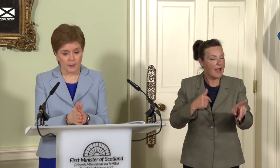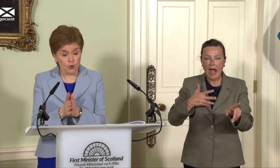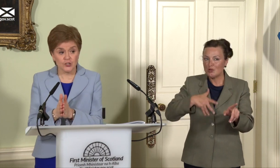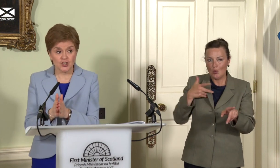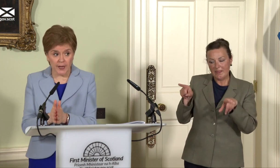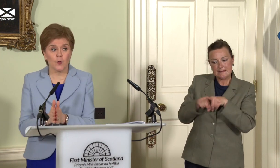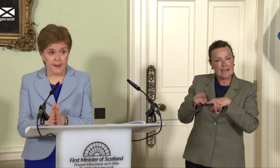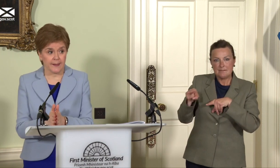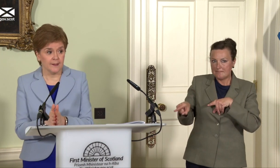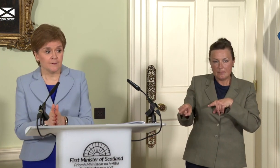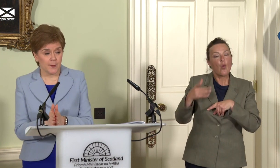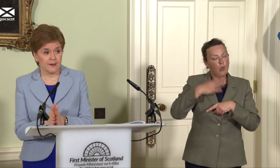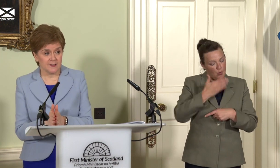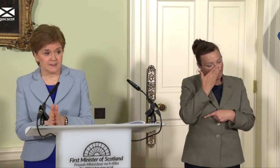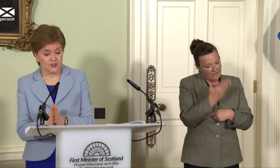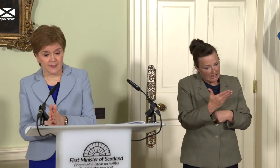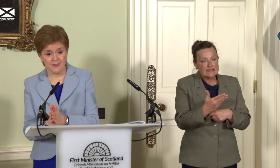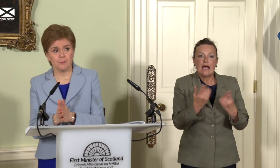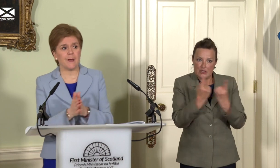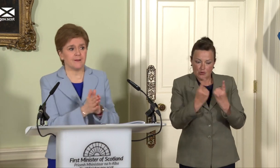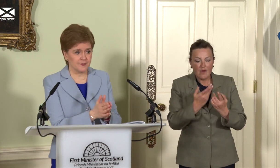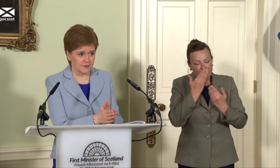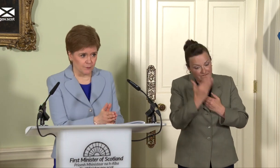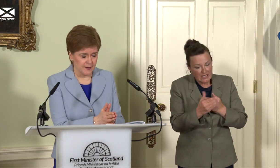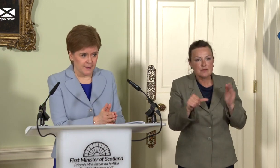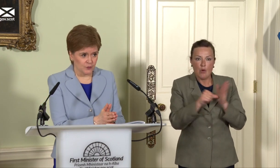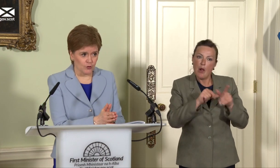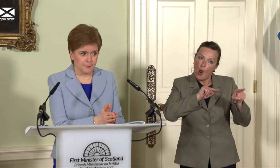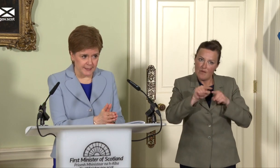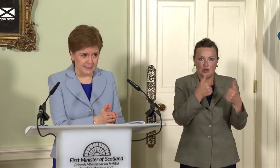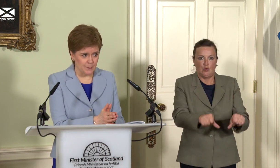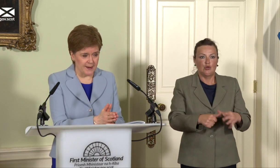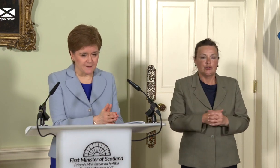not going to shy away from any of these issues. I think the benefits of Scotland being independent